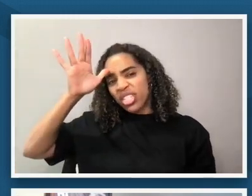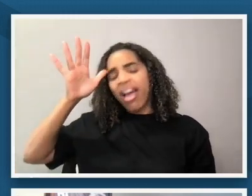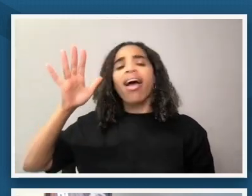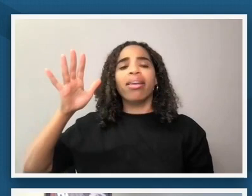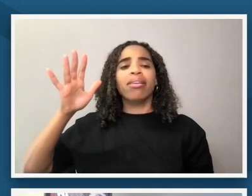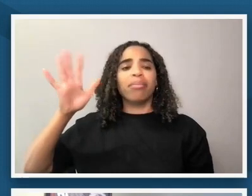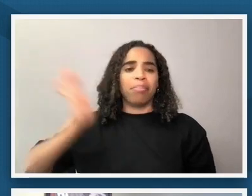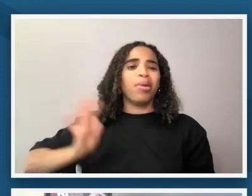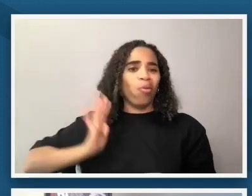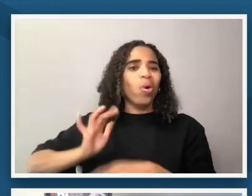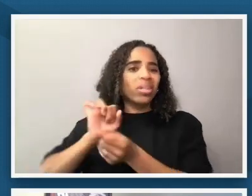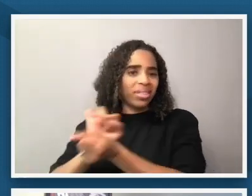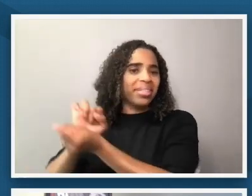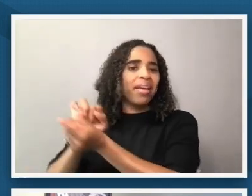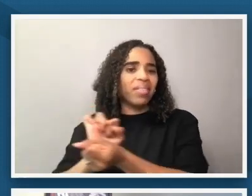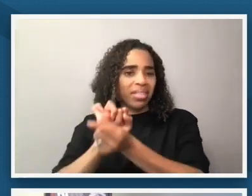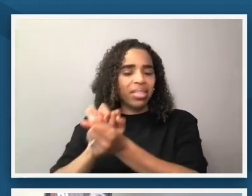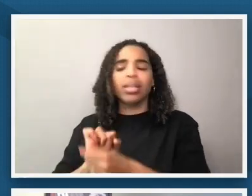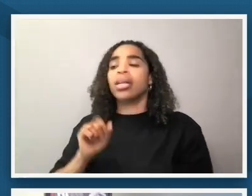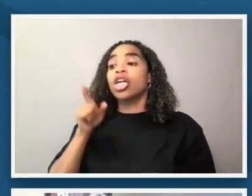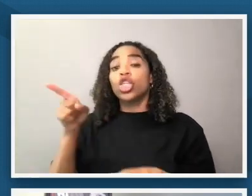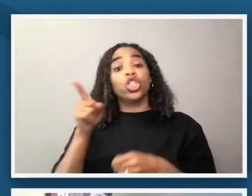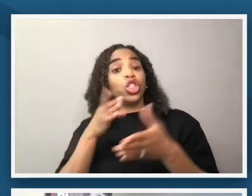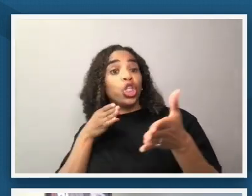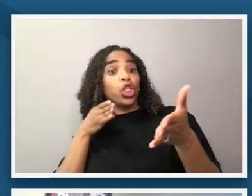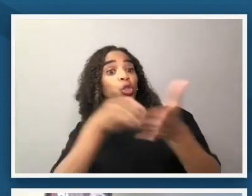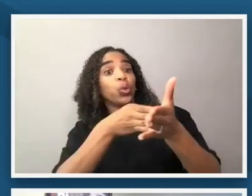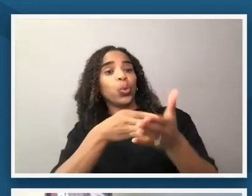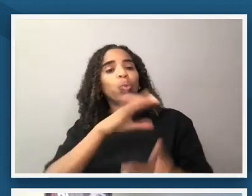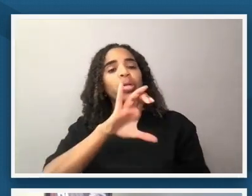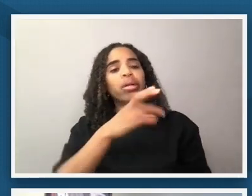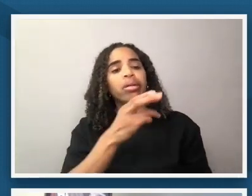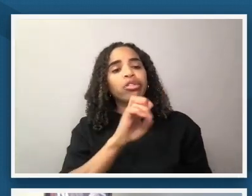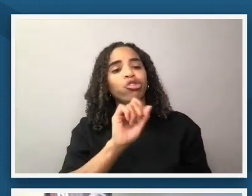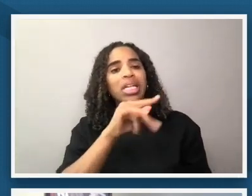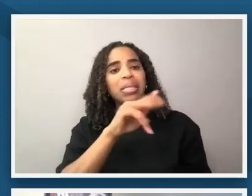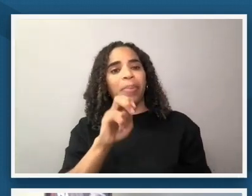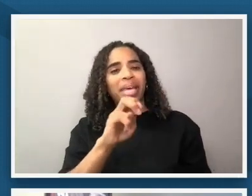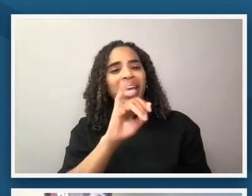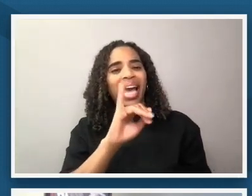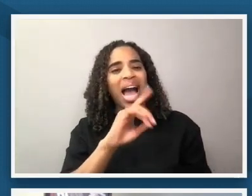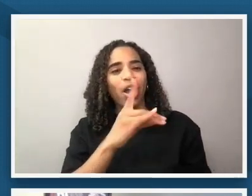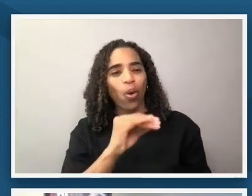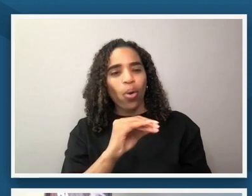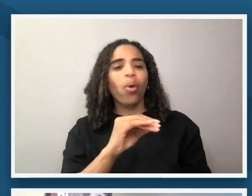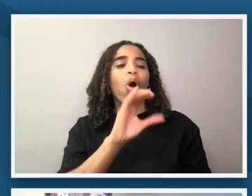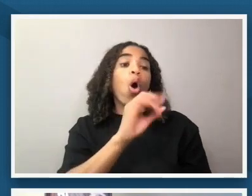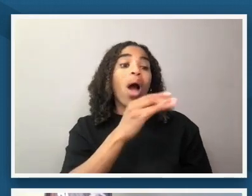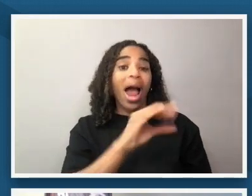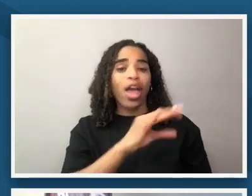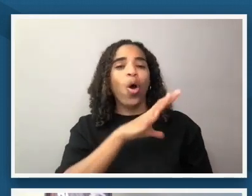she sued the chesapeake ohio and